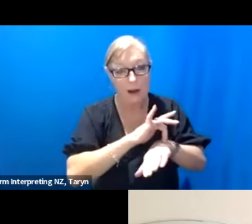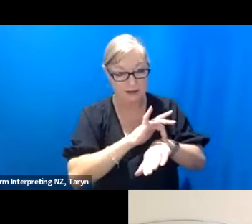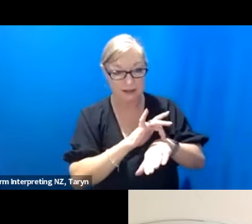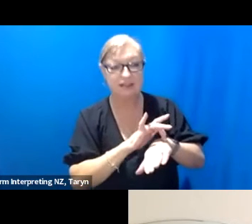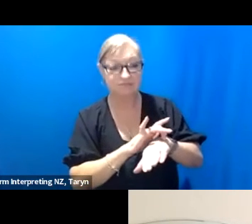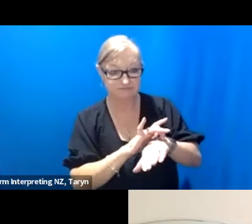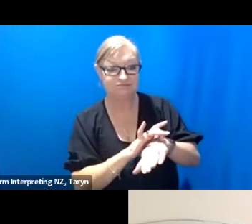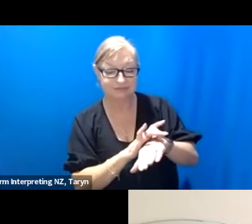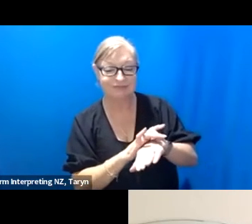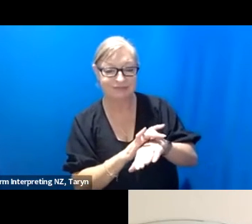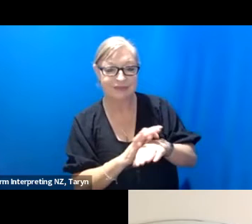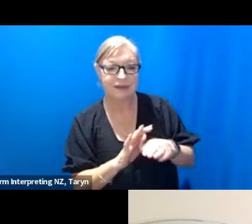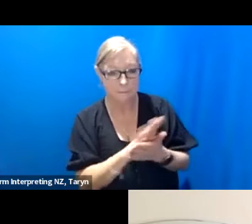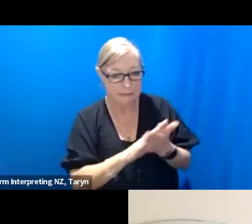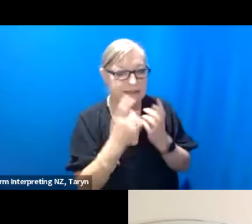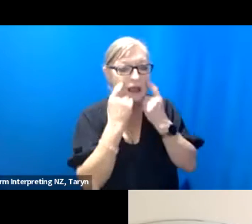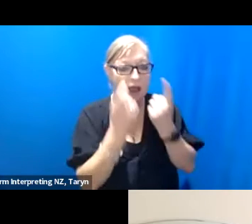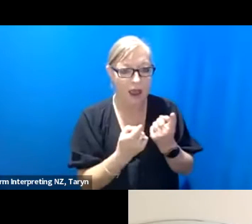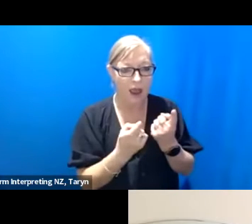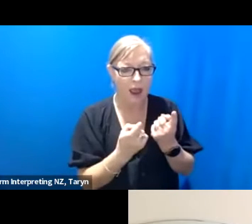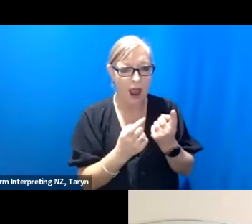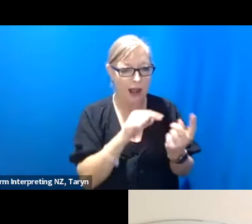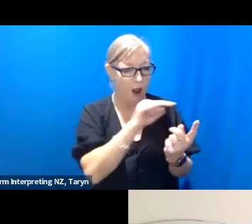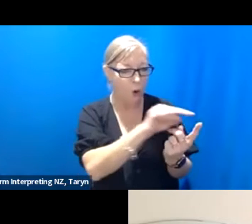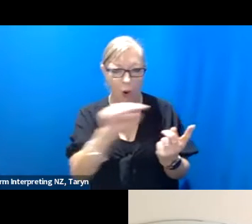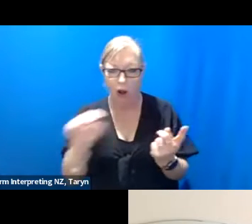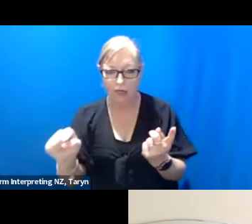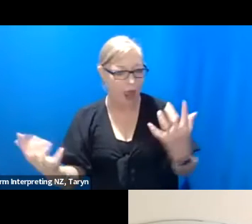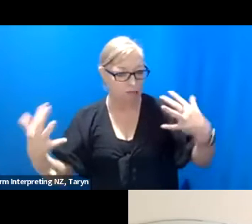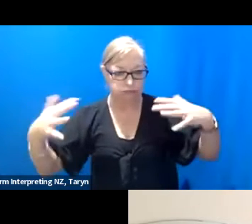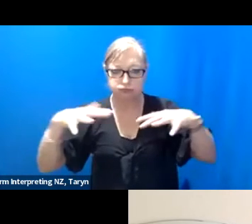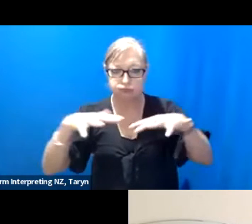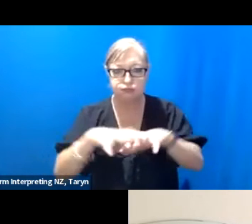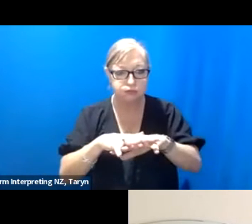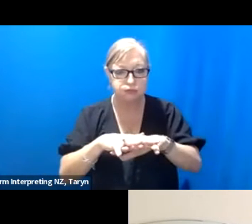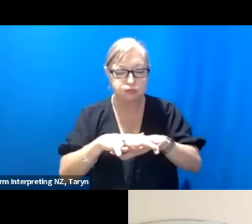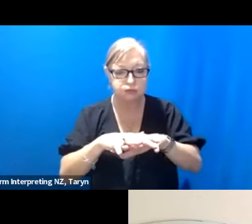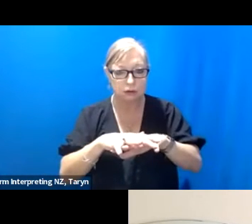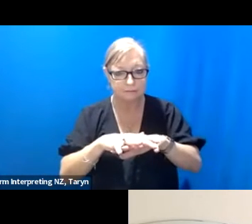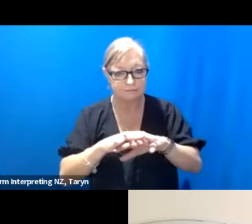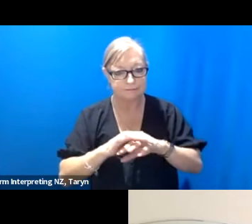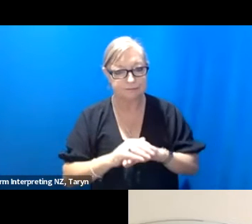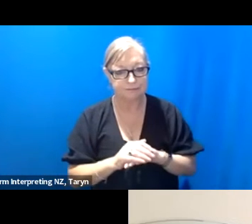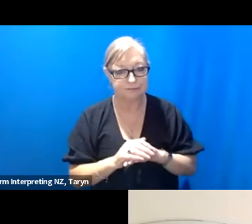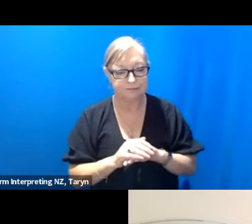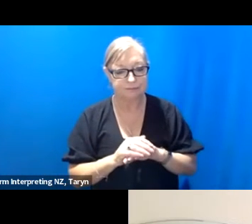and then how all that sort of intersects to be what you mentioned already the complexity of care.